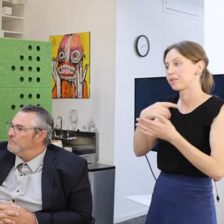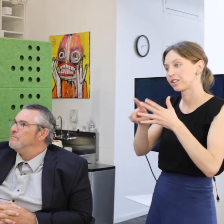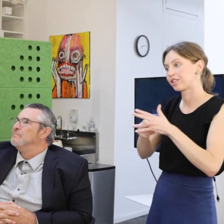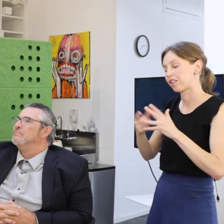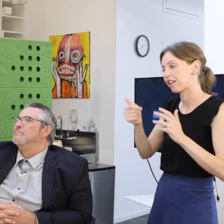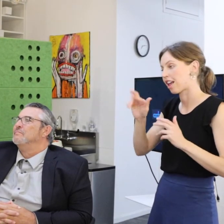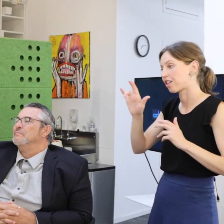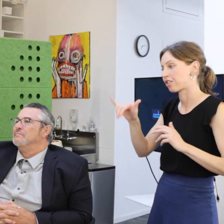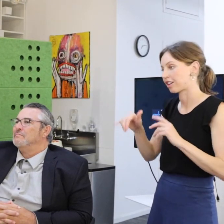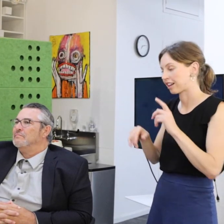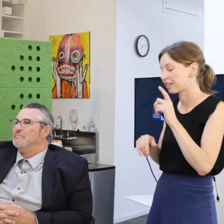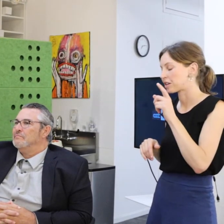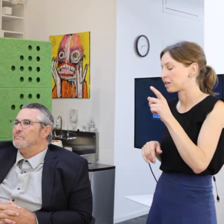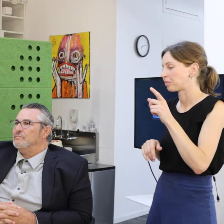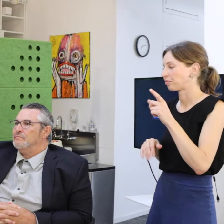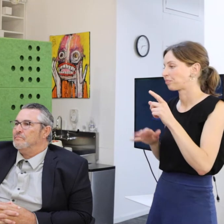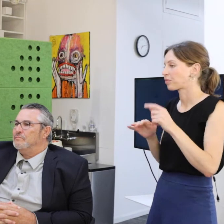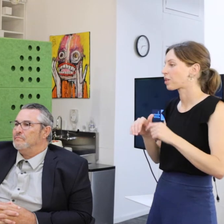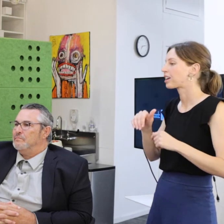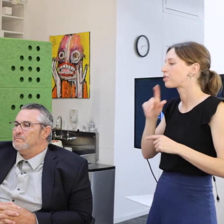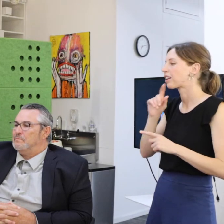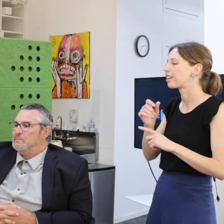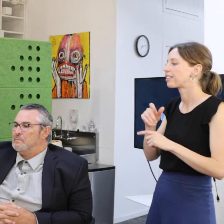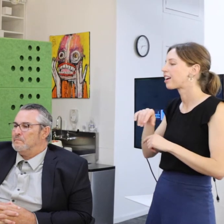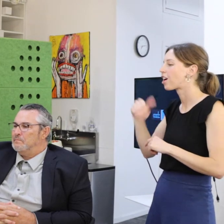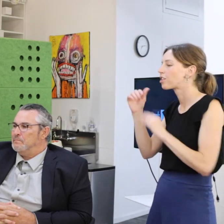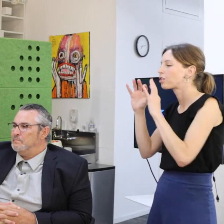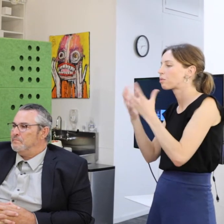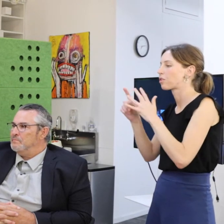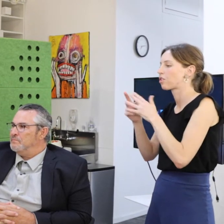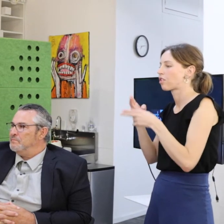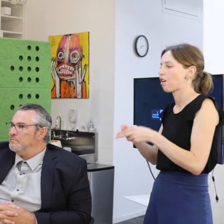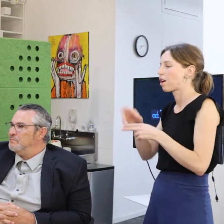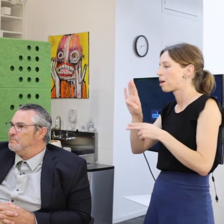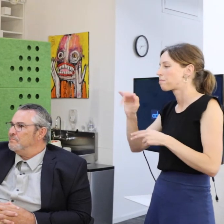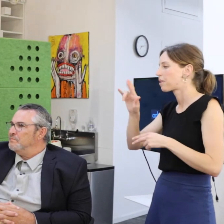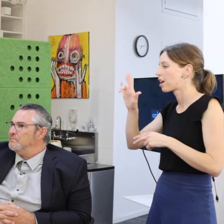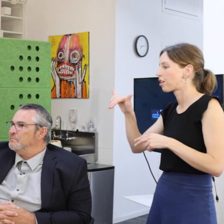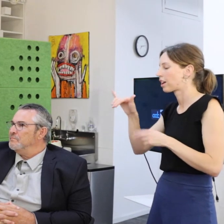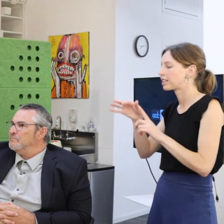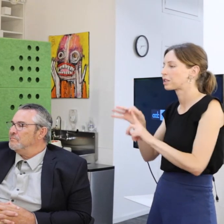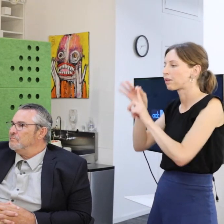as an offshoot of a group that used to be called Very Special Arts Colorado.